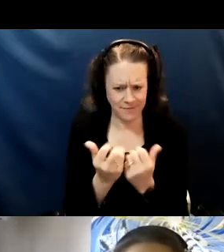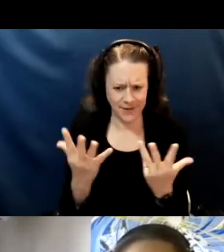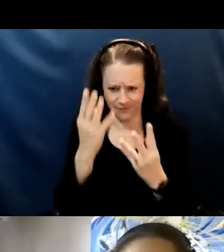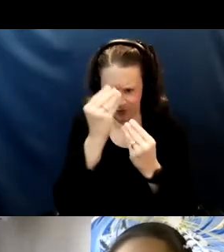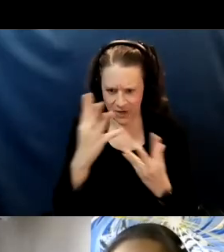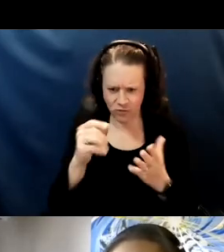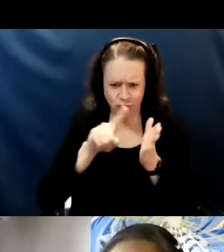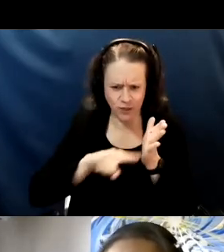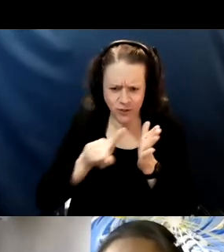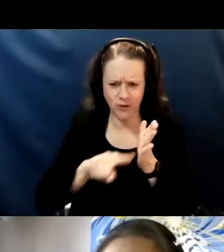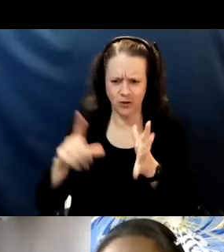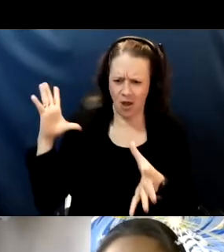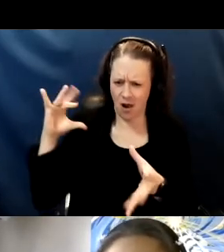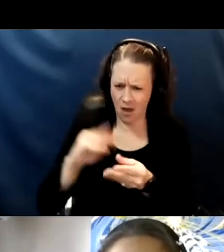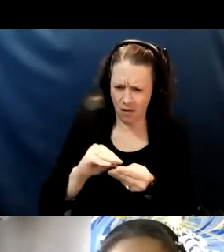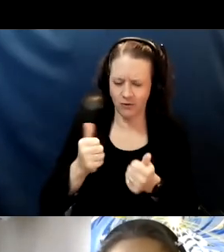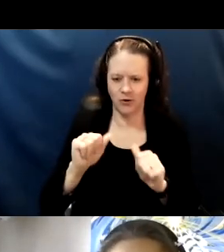and I hope to share some of that with you today.